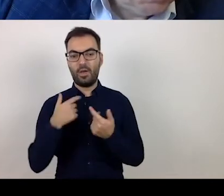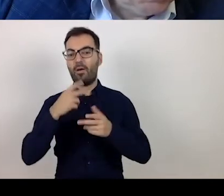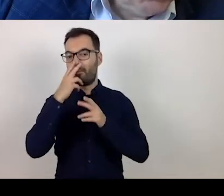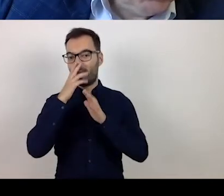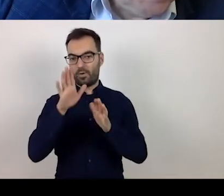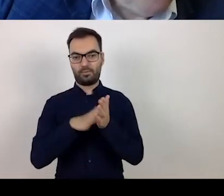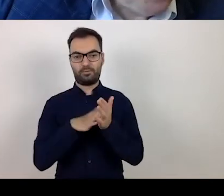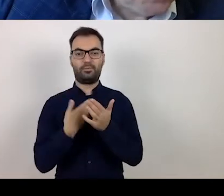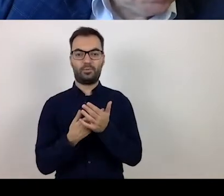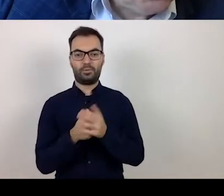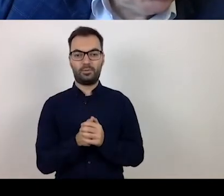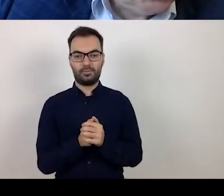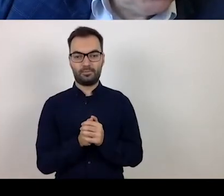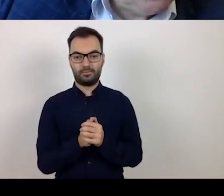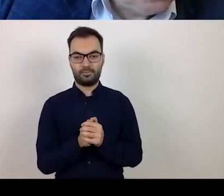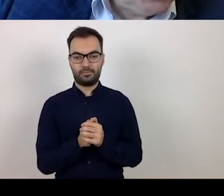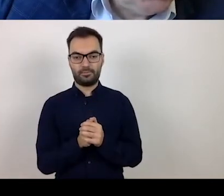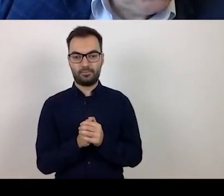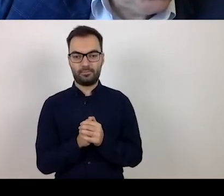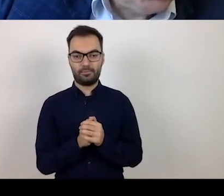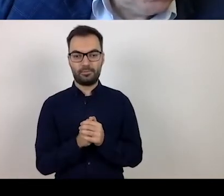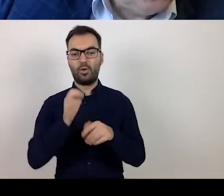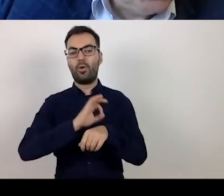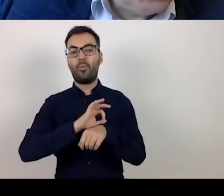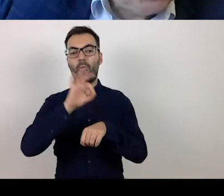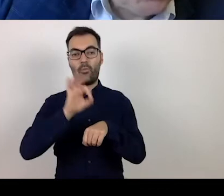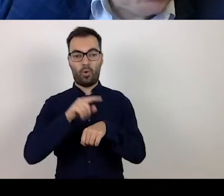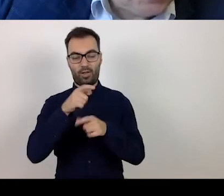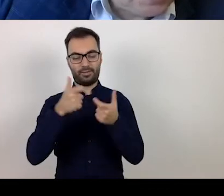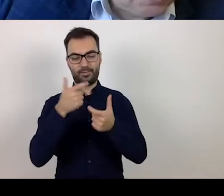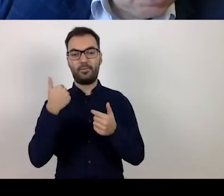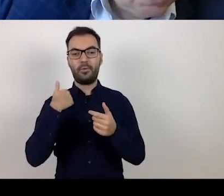as part of the project a day care centre was established